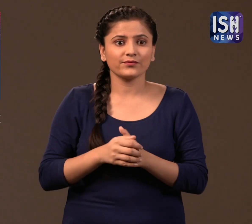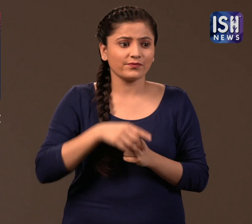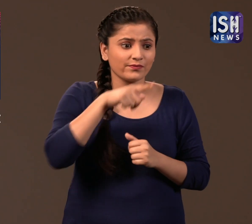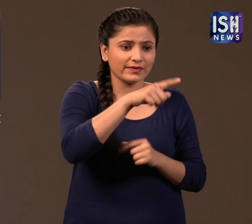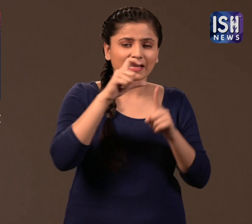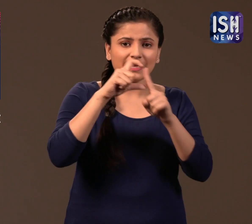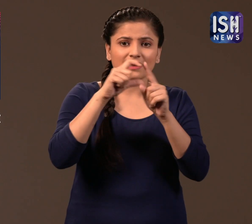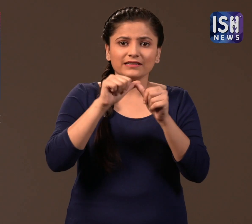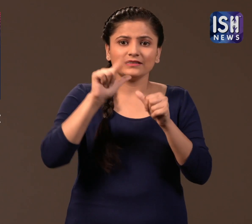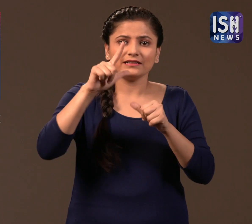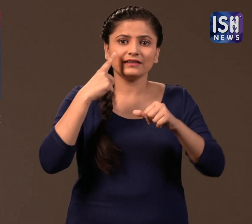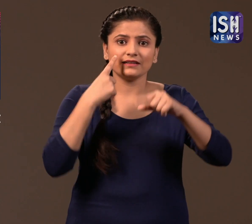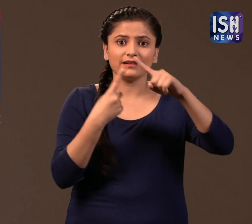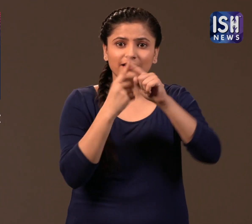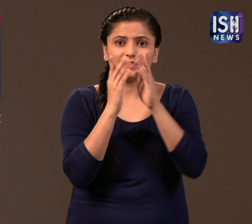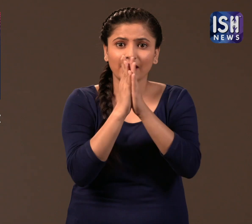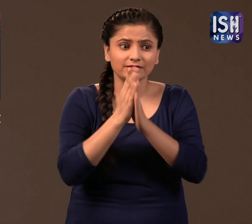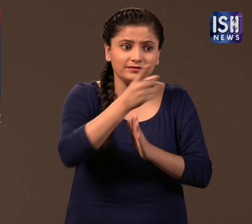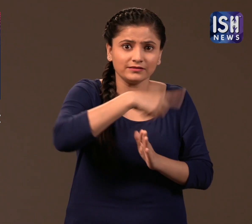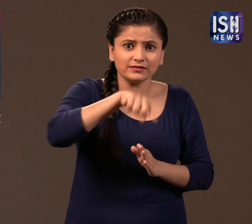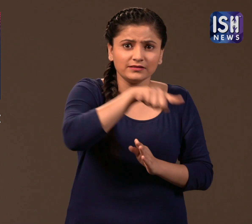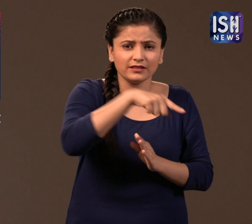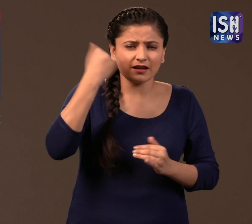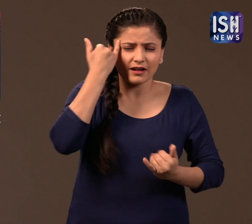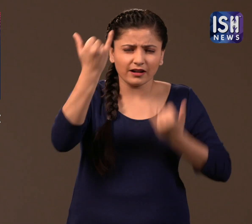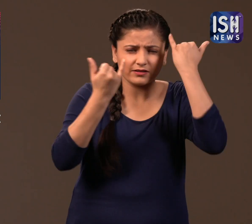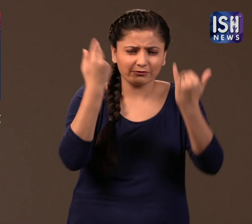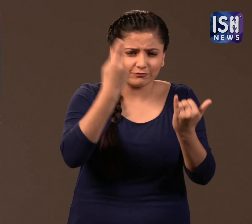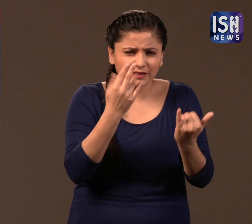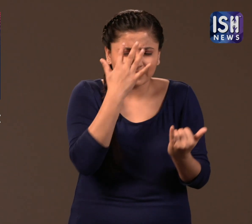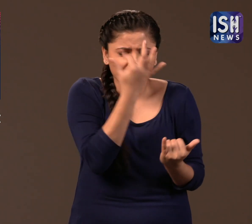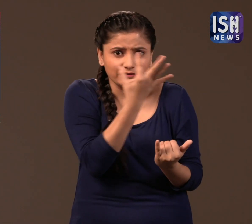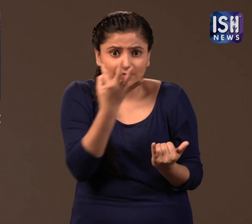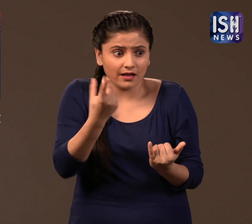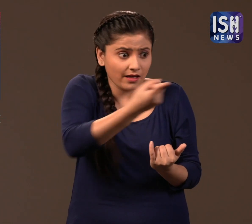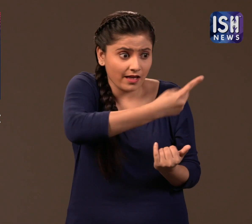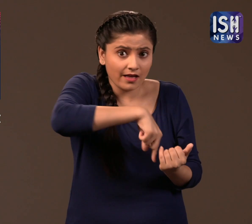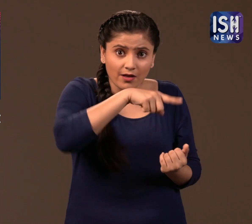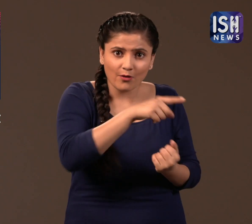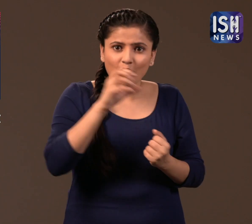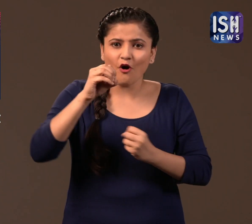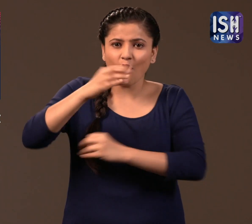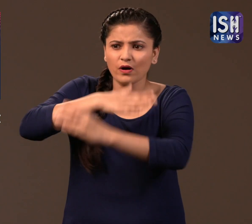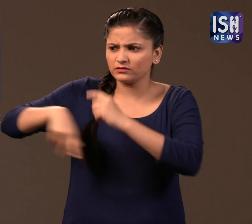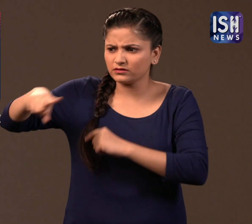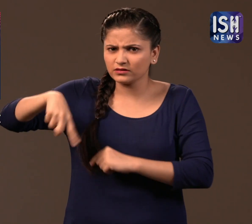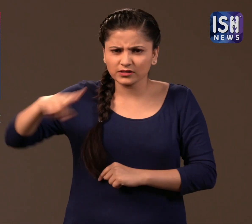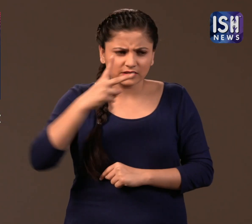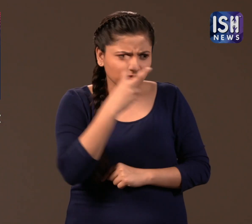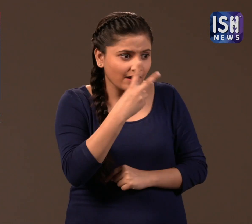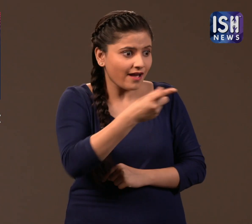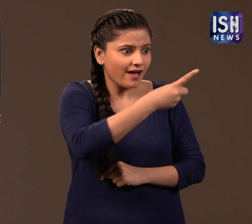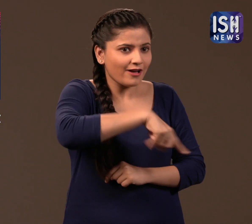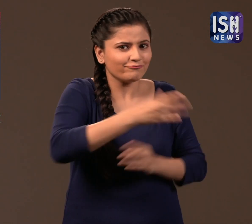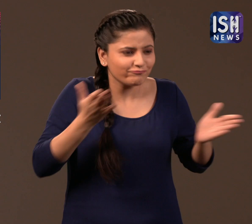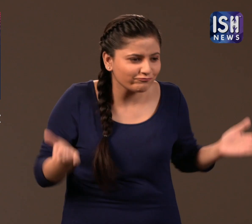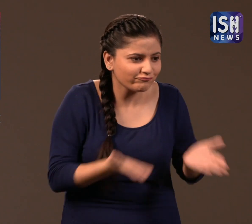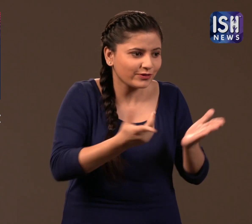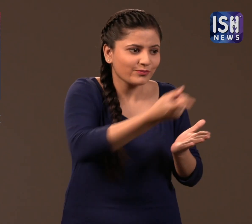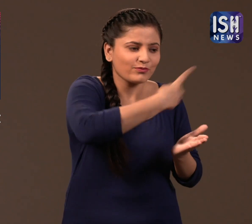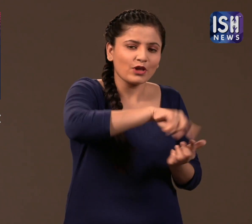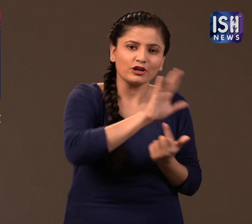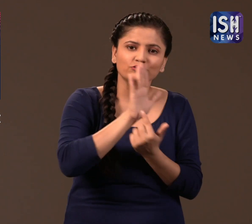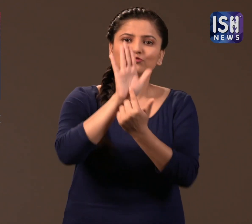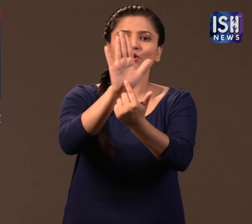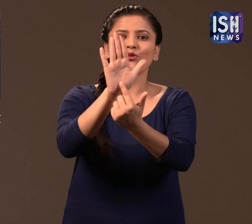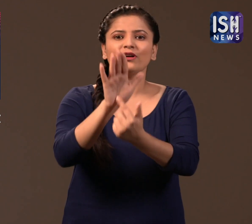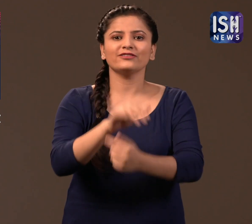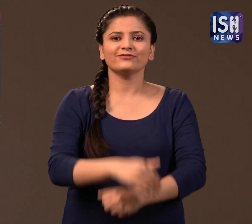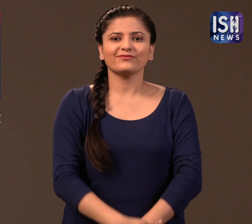The Dailt artists are very talented. These organisations want to encourage them.